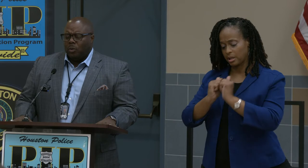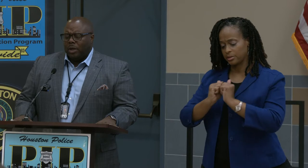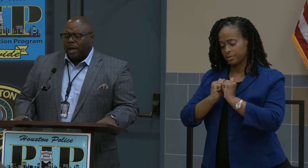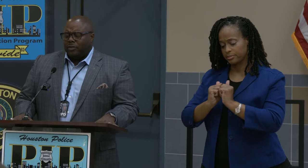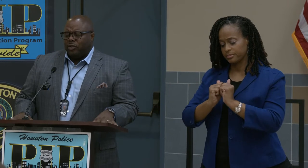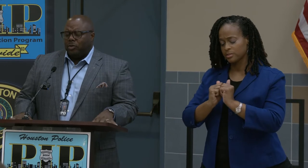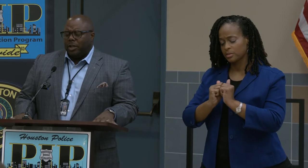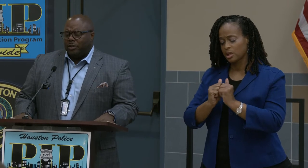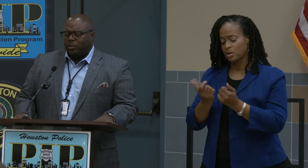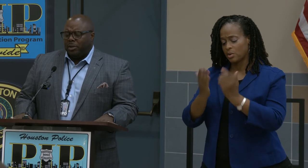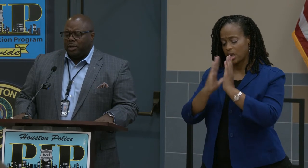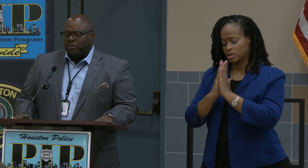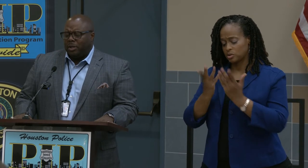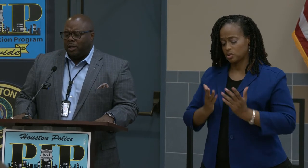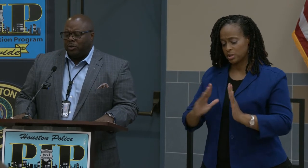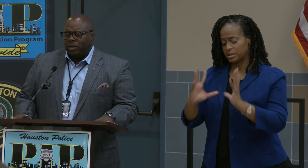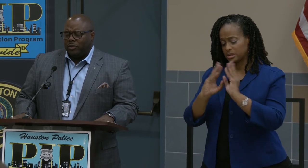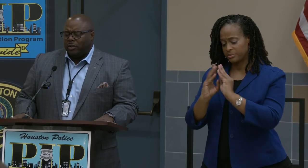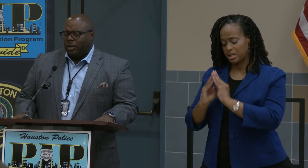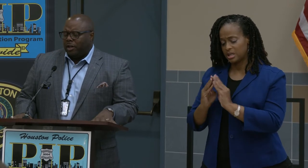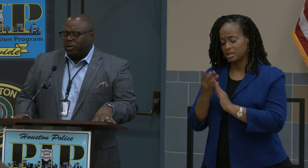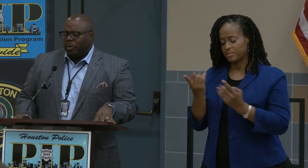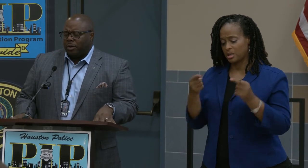We ask that you let this meeting be held decently and in order.